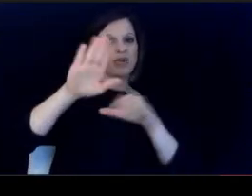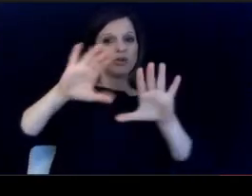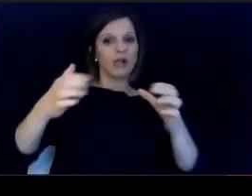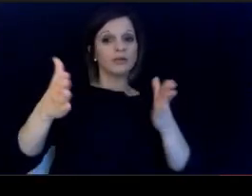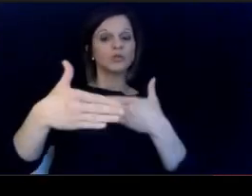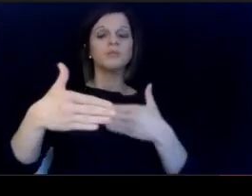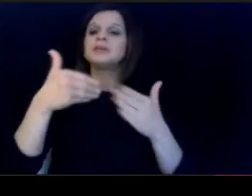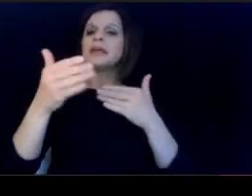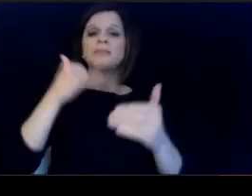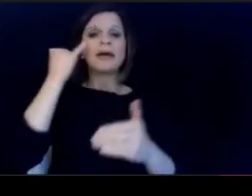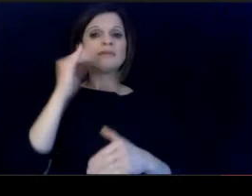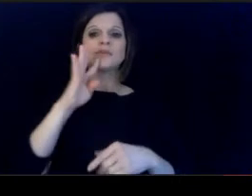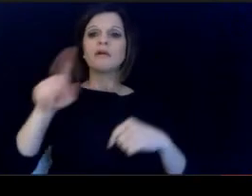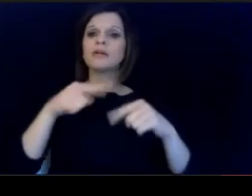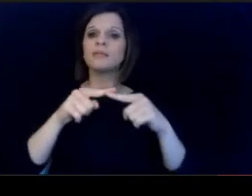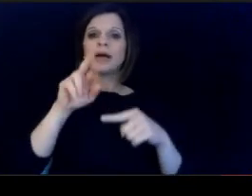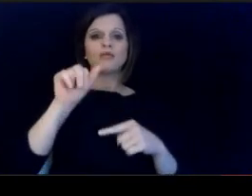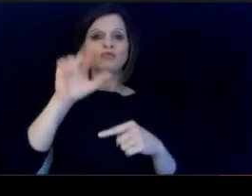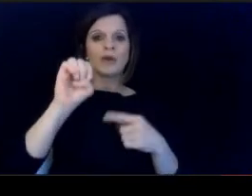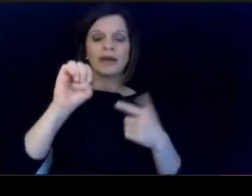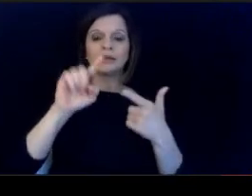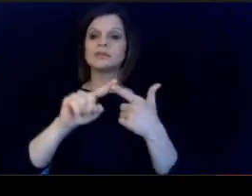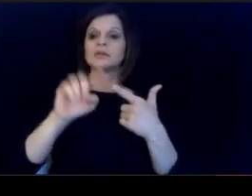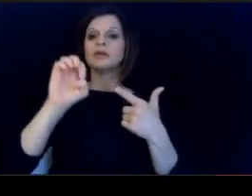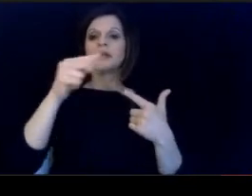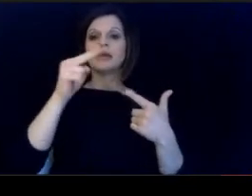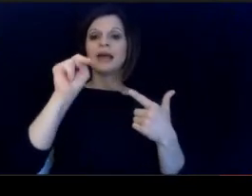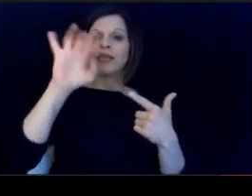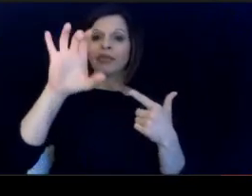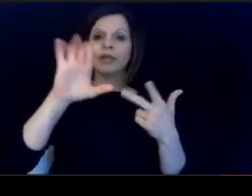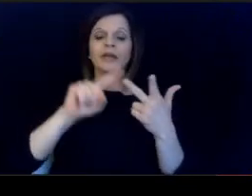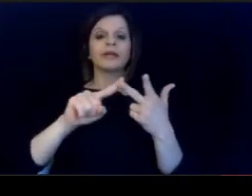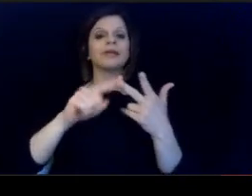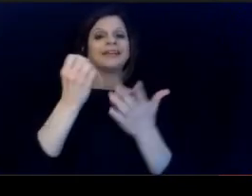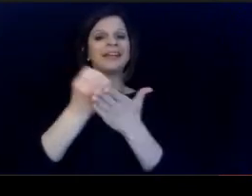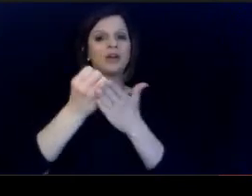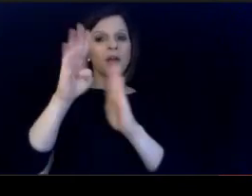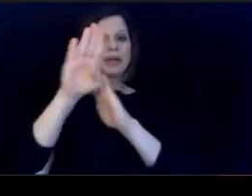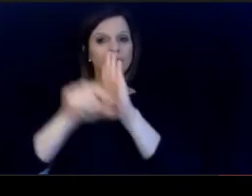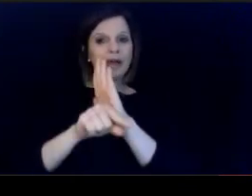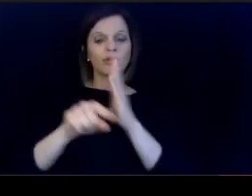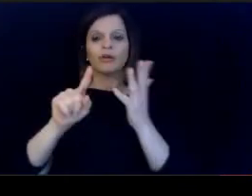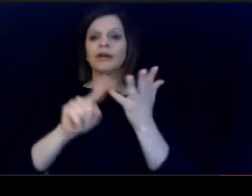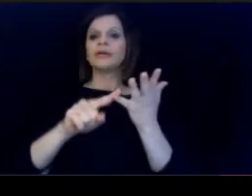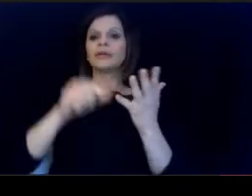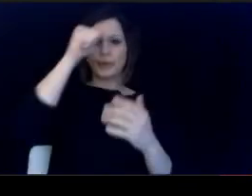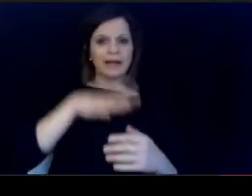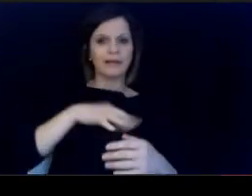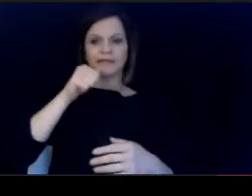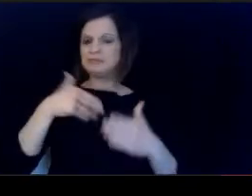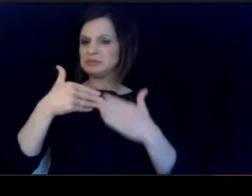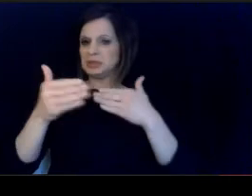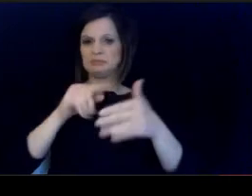talking about race, ethnicity, economic. background, disability, or gender desk because.